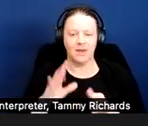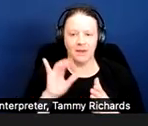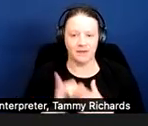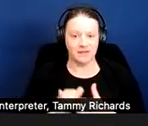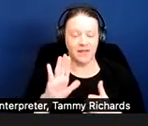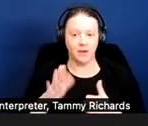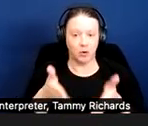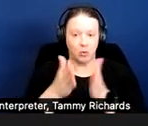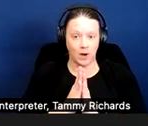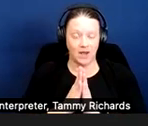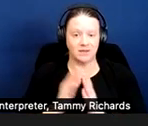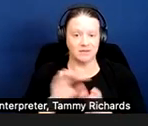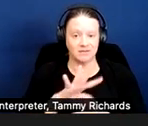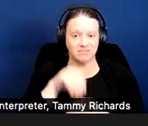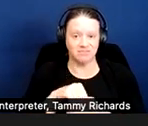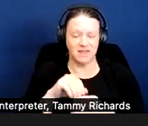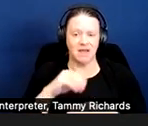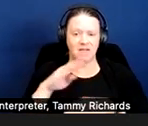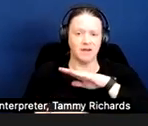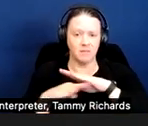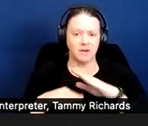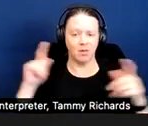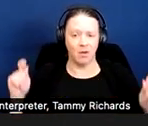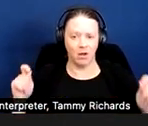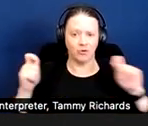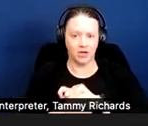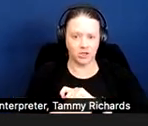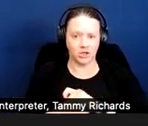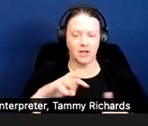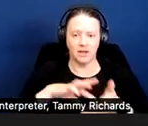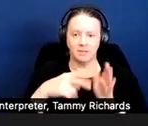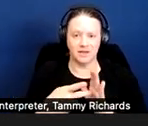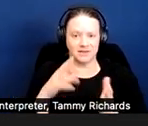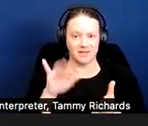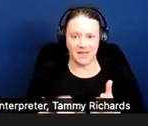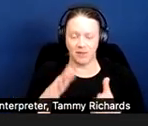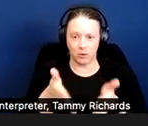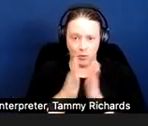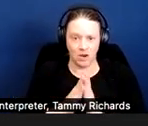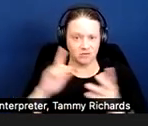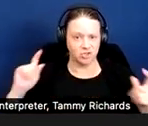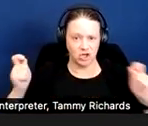a fundamental alteration, meaning does the request alter the essential nature of the operations?